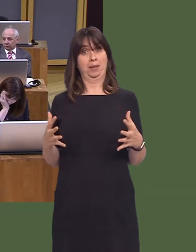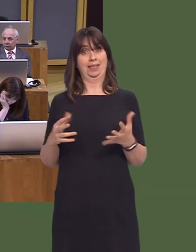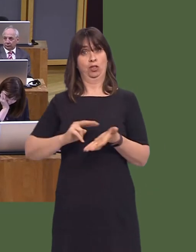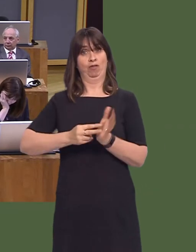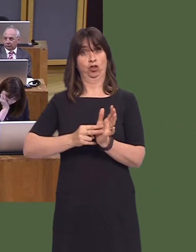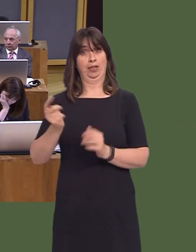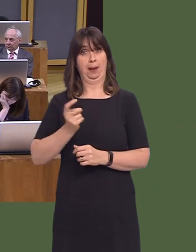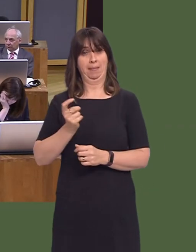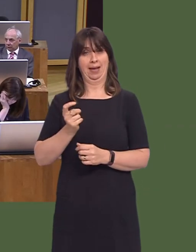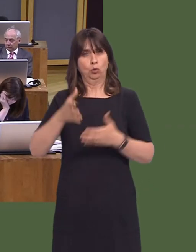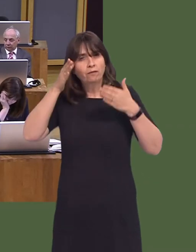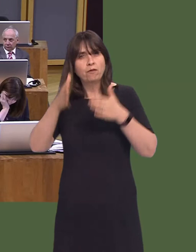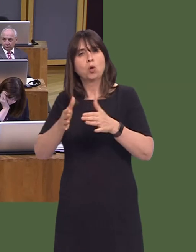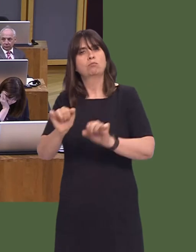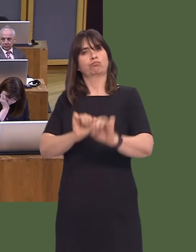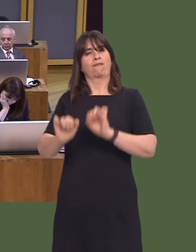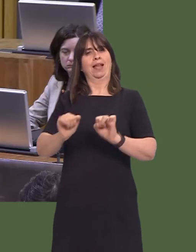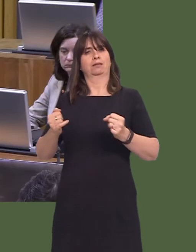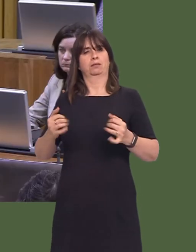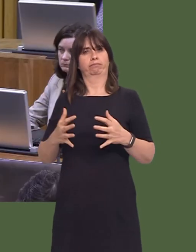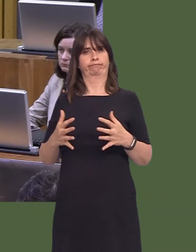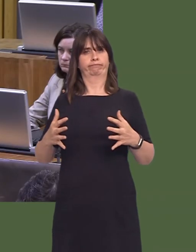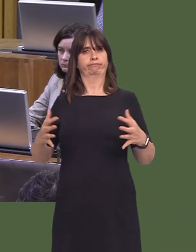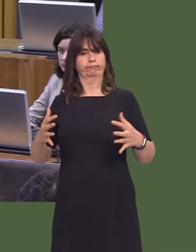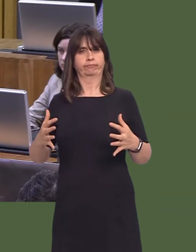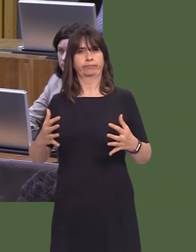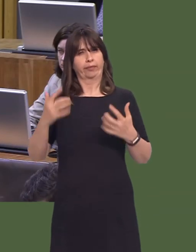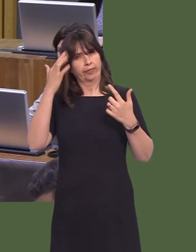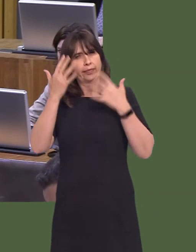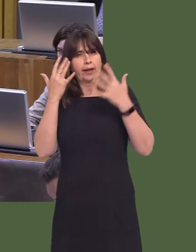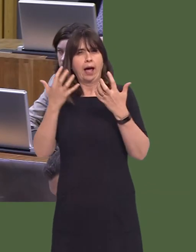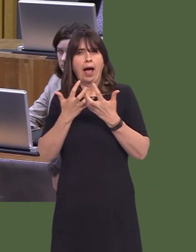a strong focus upon prevention, and that will include exploring how we can scale messages